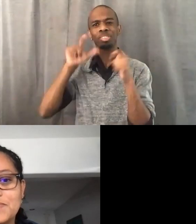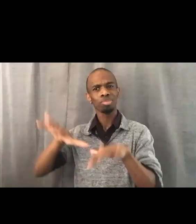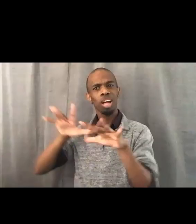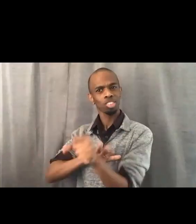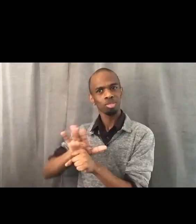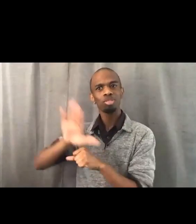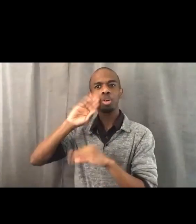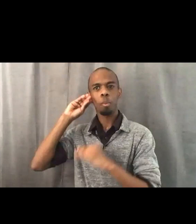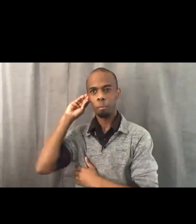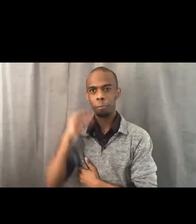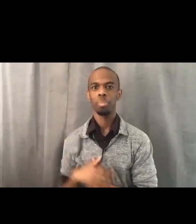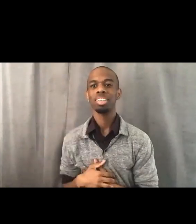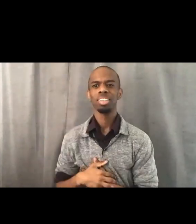Denise, your hand is raised.